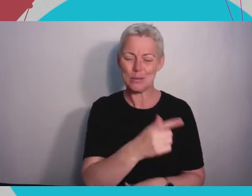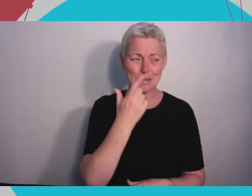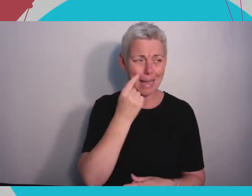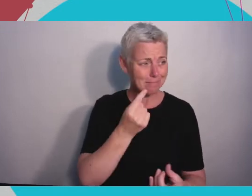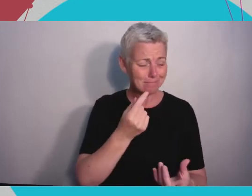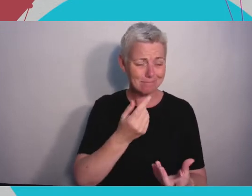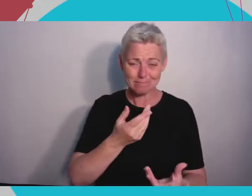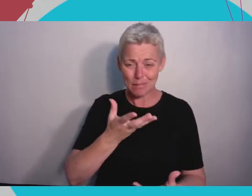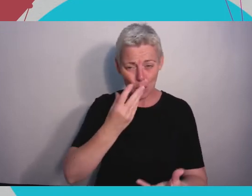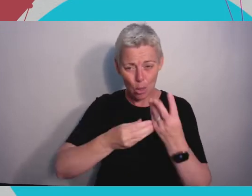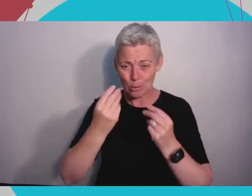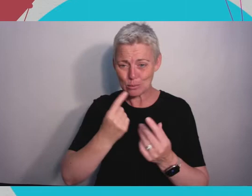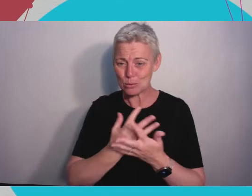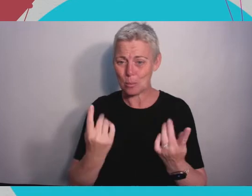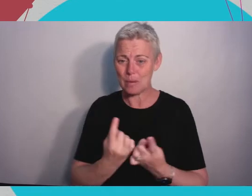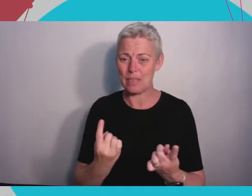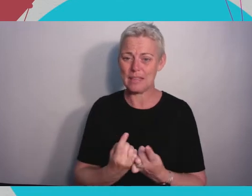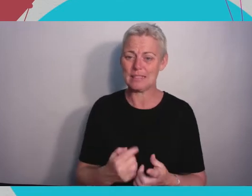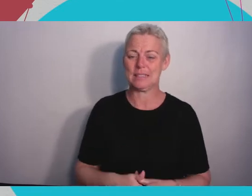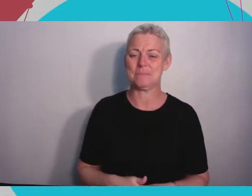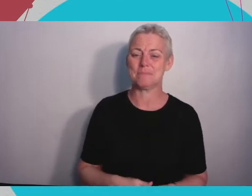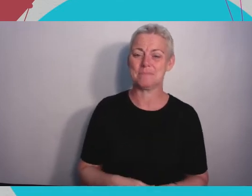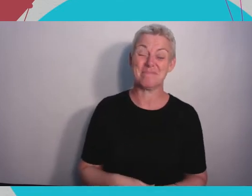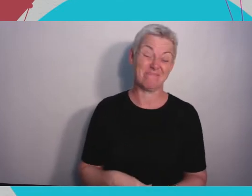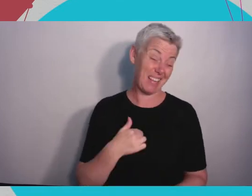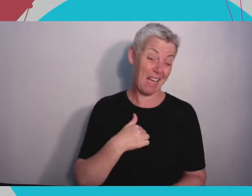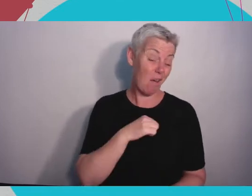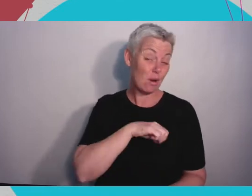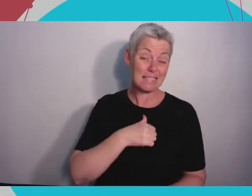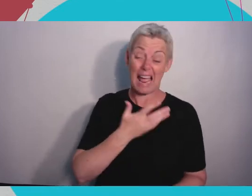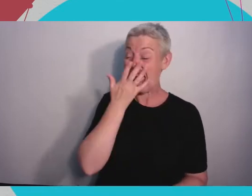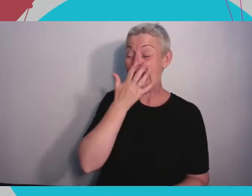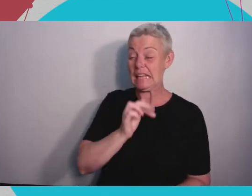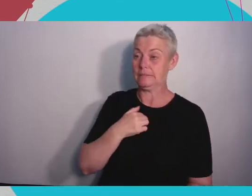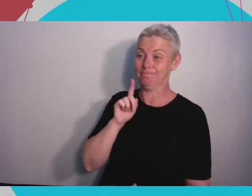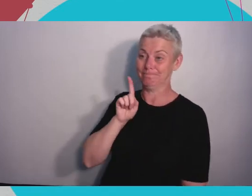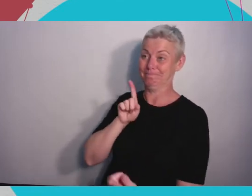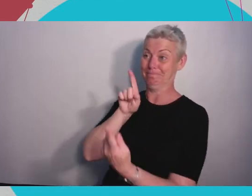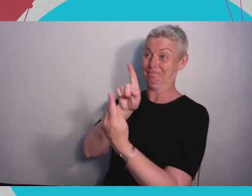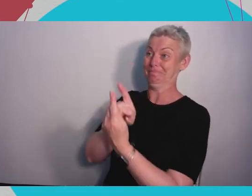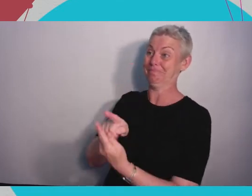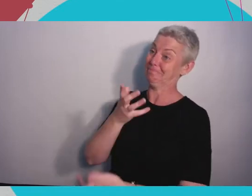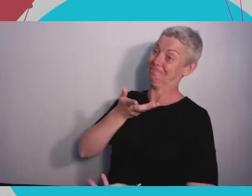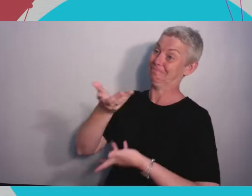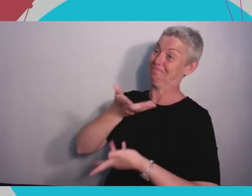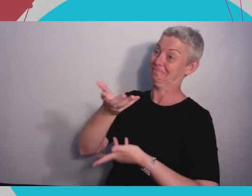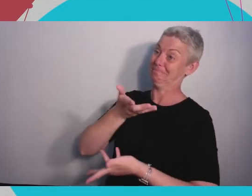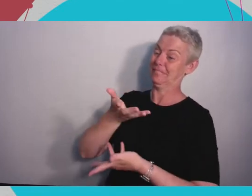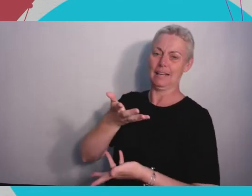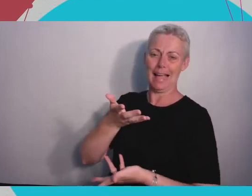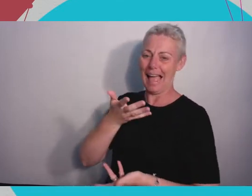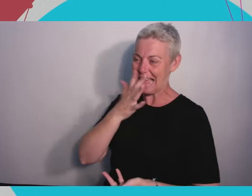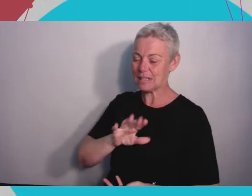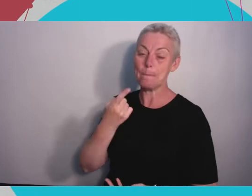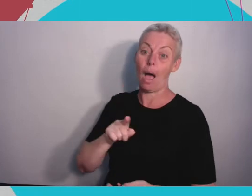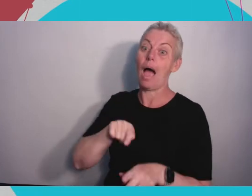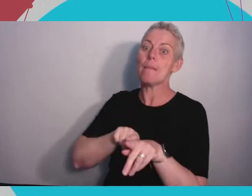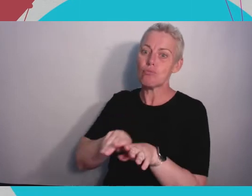and talking to them like that and it's not something that comes naturally to me but just doing it and repeating it and practicing and remembering that pretty much everybody else